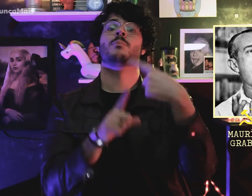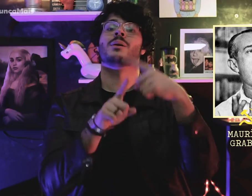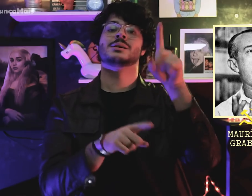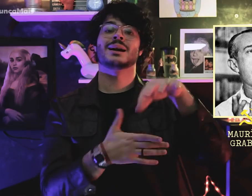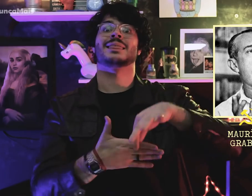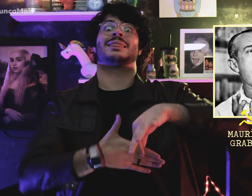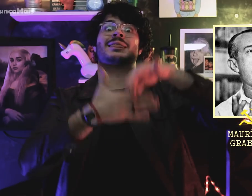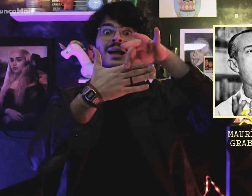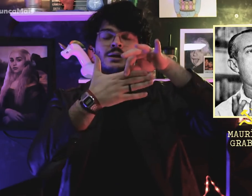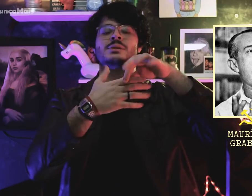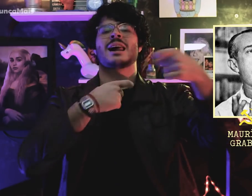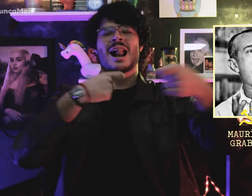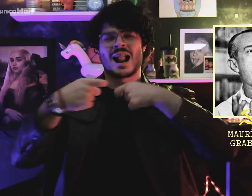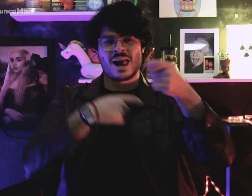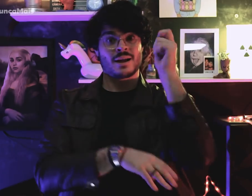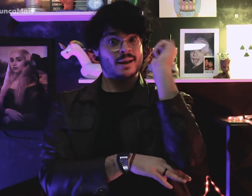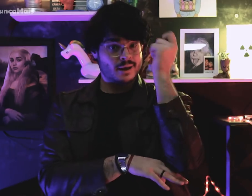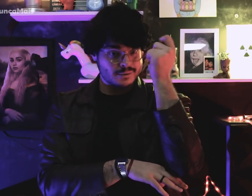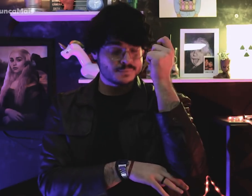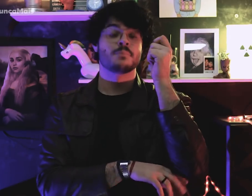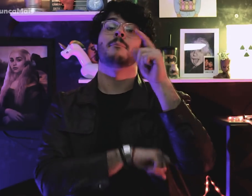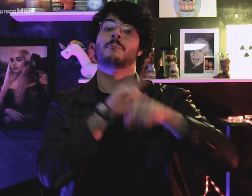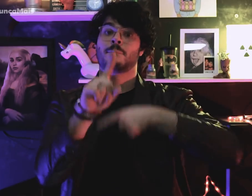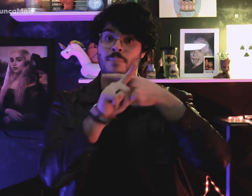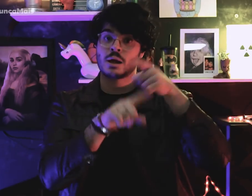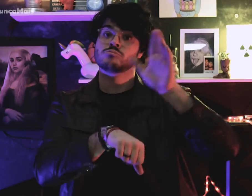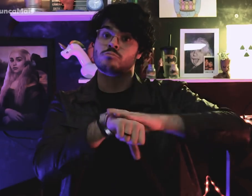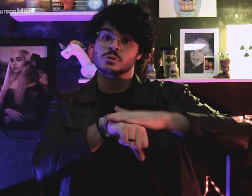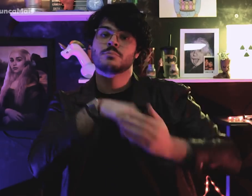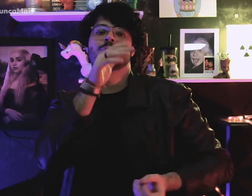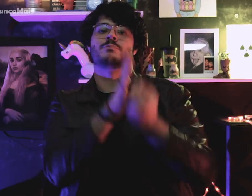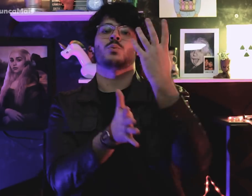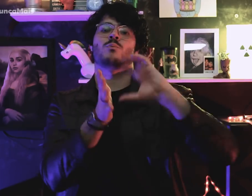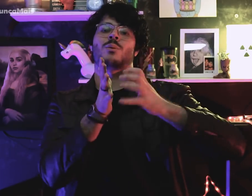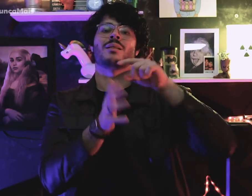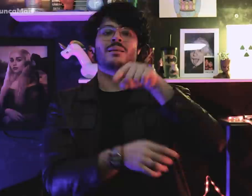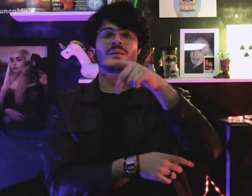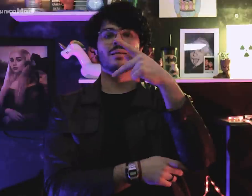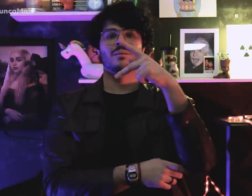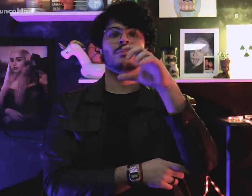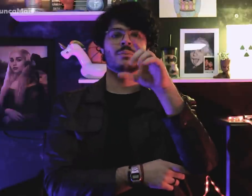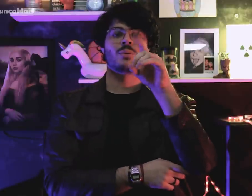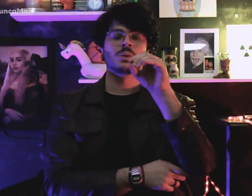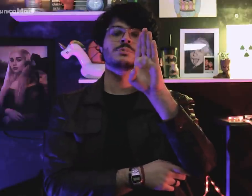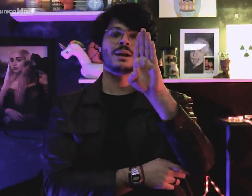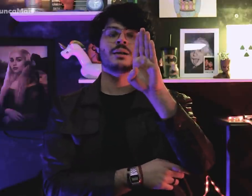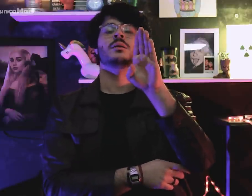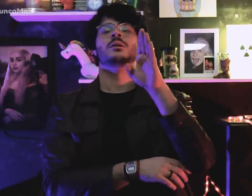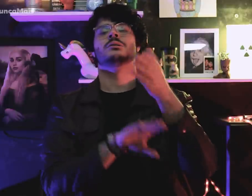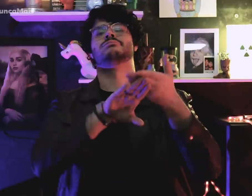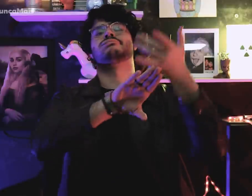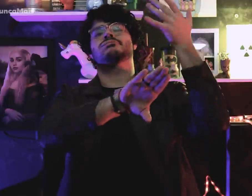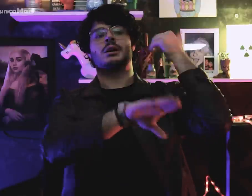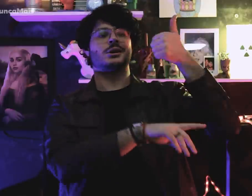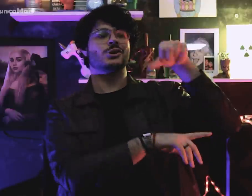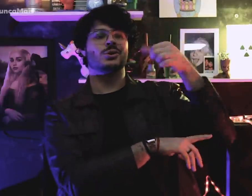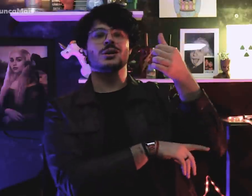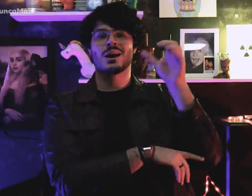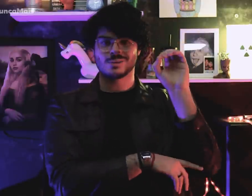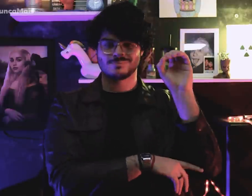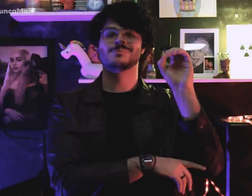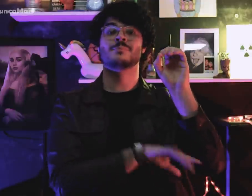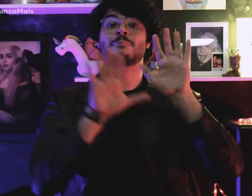líder da Guerrilha do Araguaia e um dos fundadores do PCdoB em 1960,